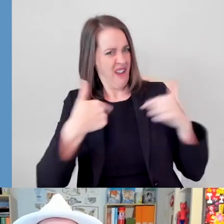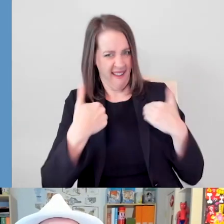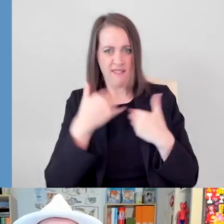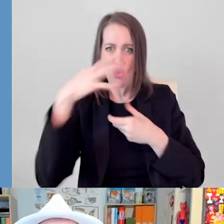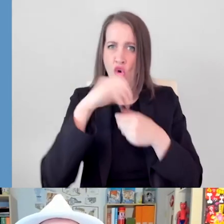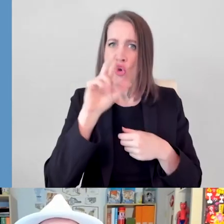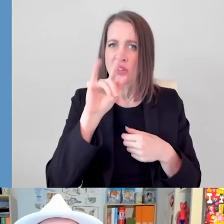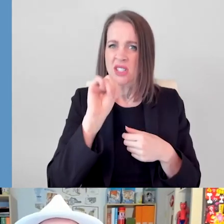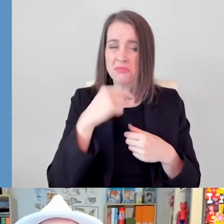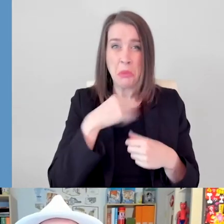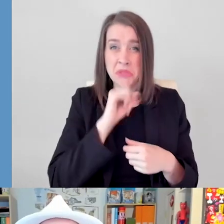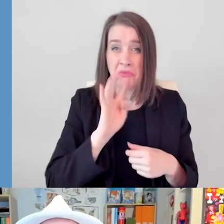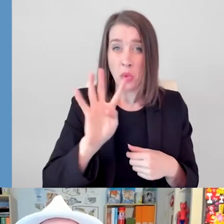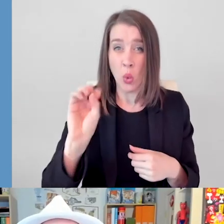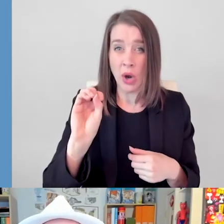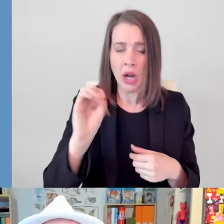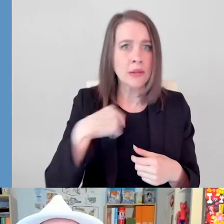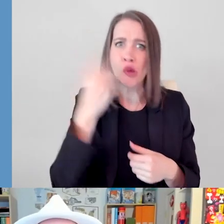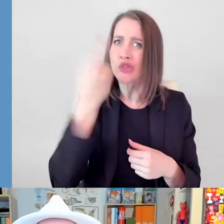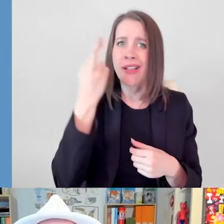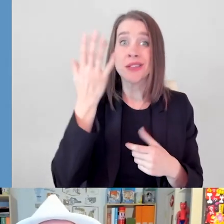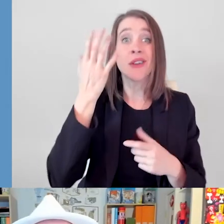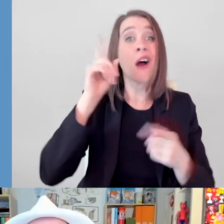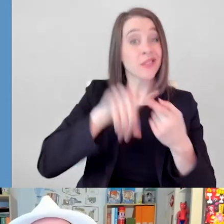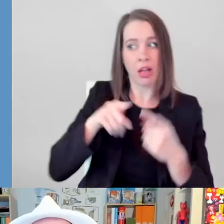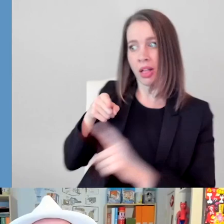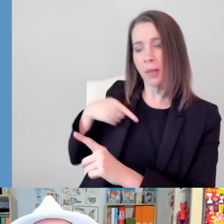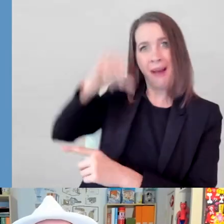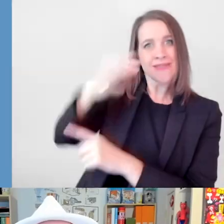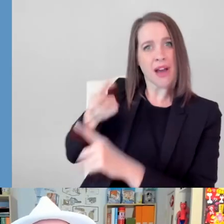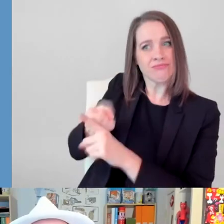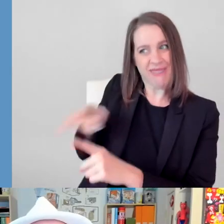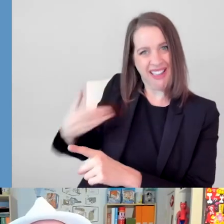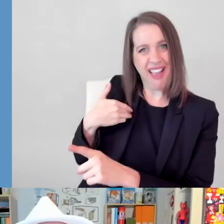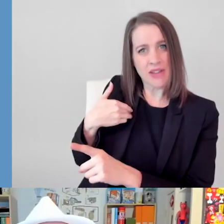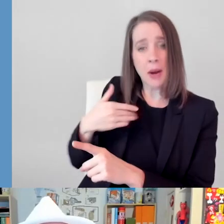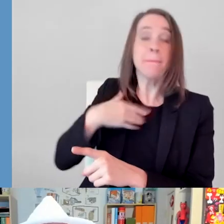So I didn't know until much later because my son has autism. And my parents said, well, he's just